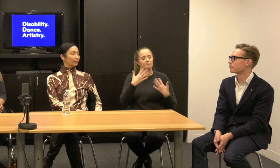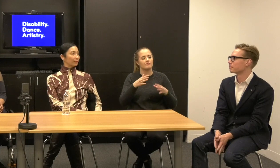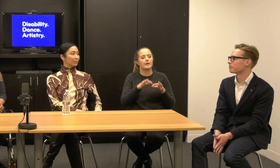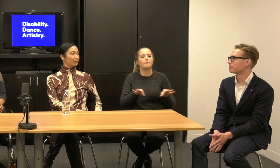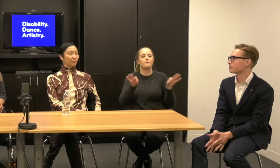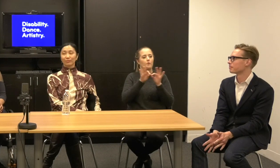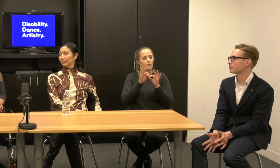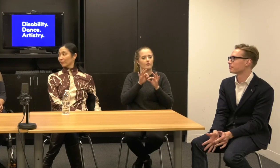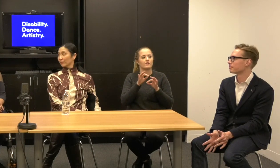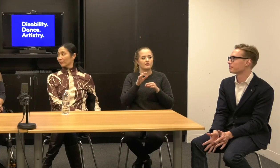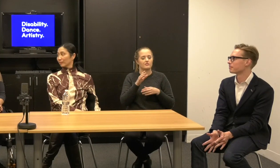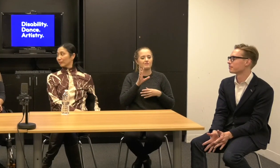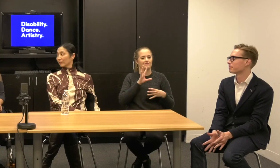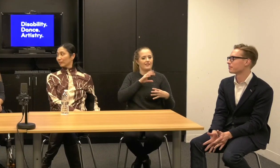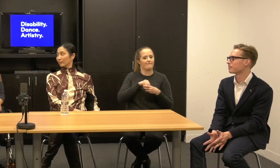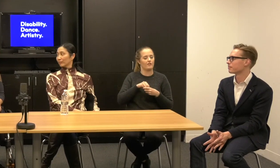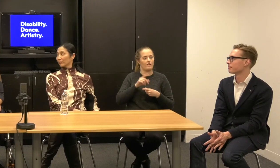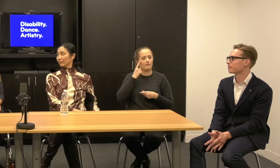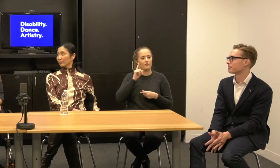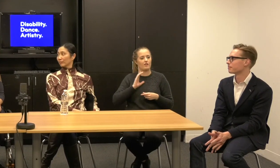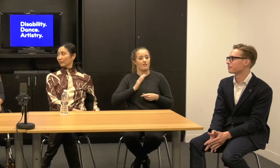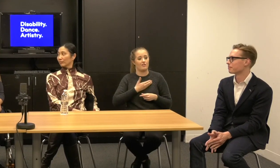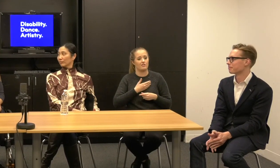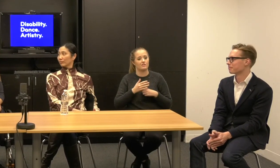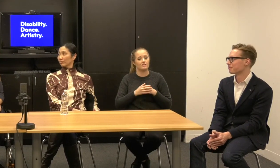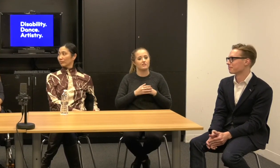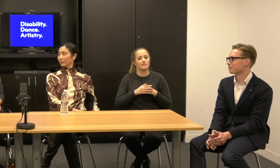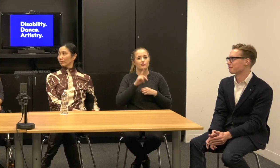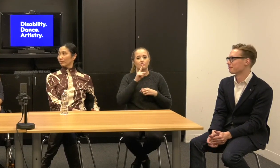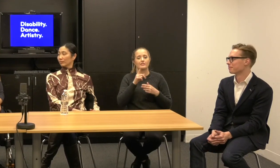Um, and so it's, it's just an amazing moment at the end of all of these conversations to